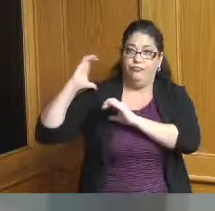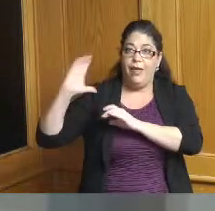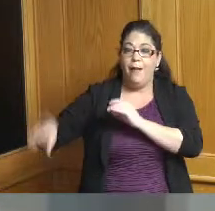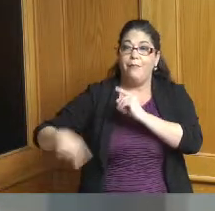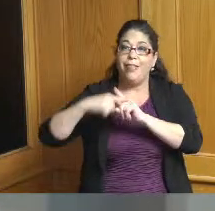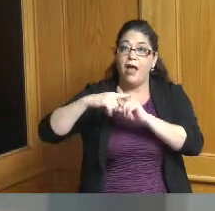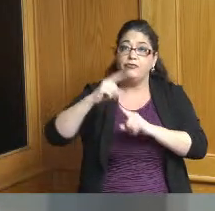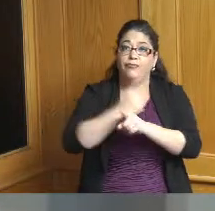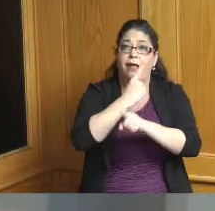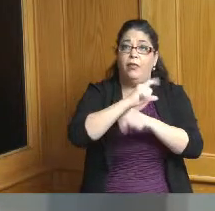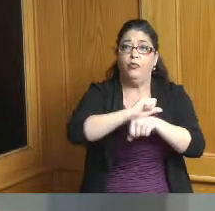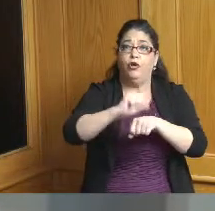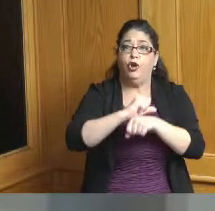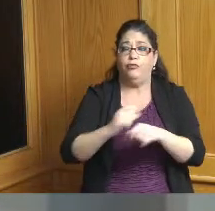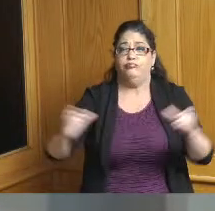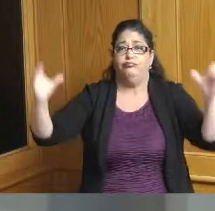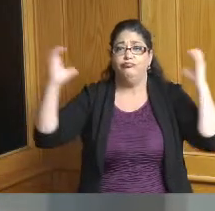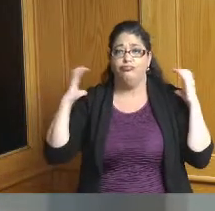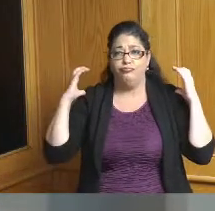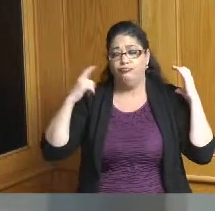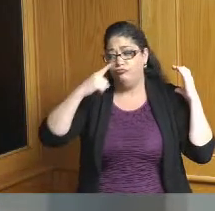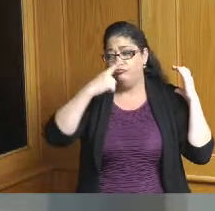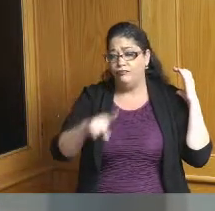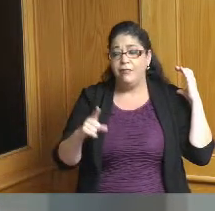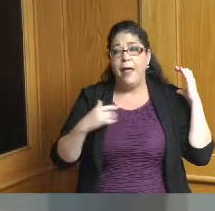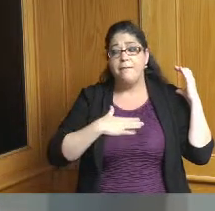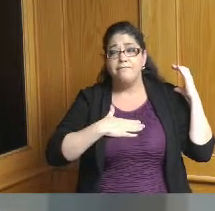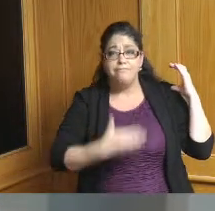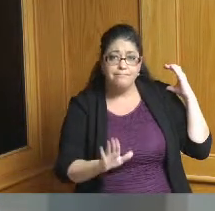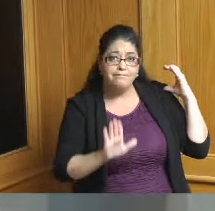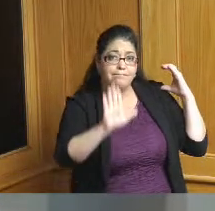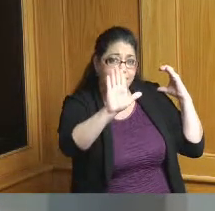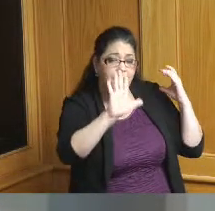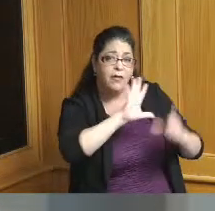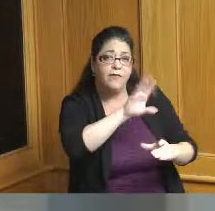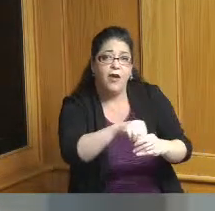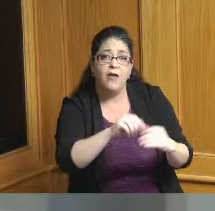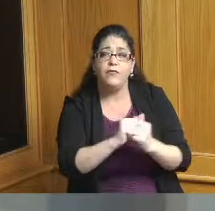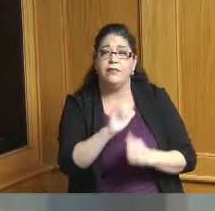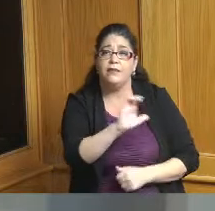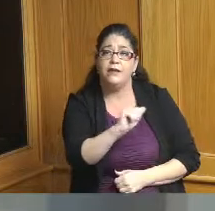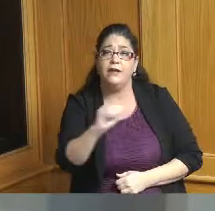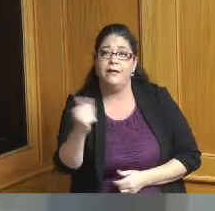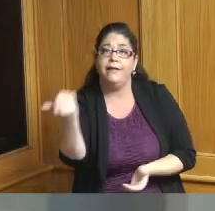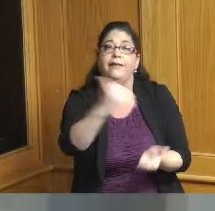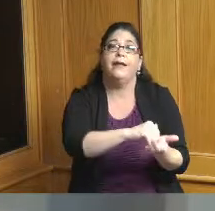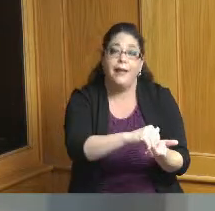was unselfish enough to say I'll go on and be a part of CAA again even I mean it would have been